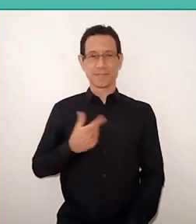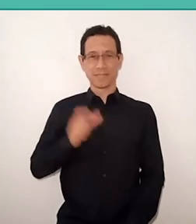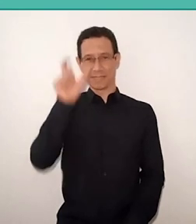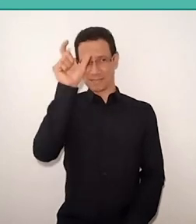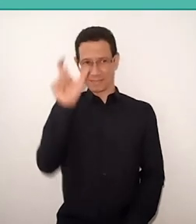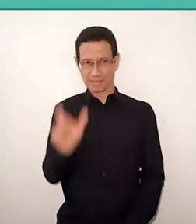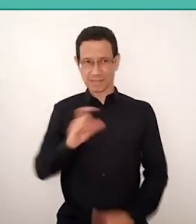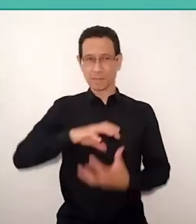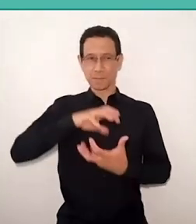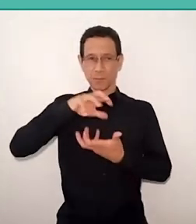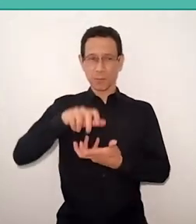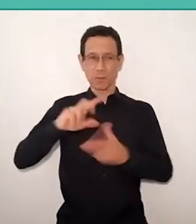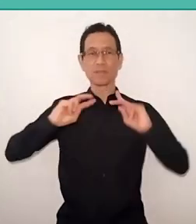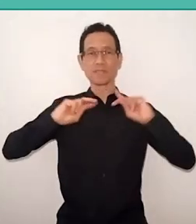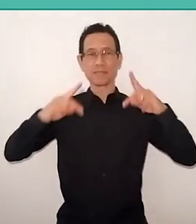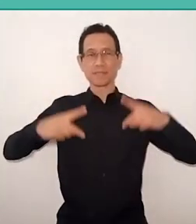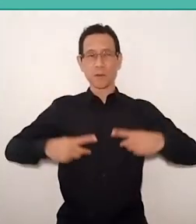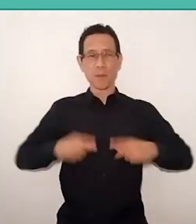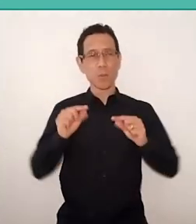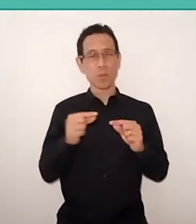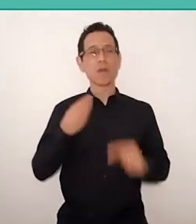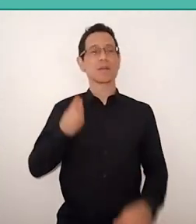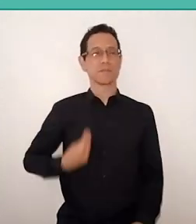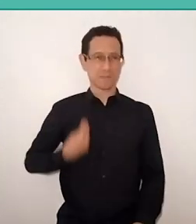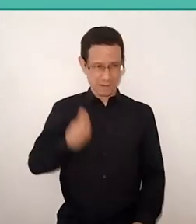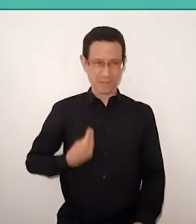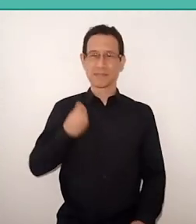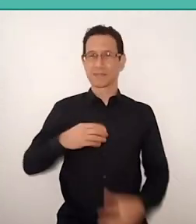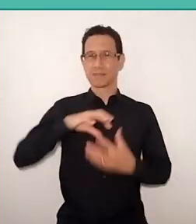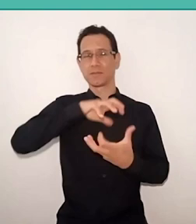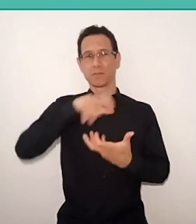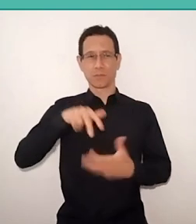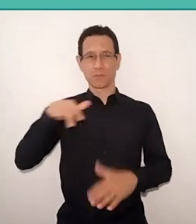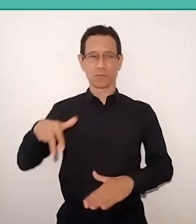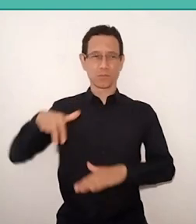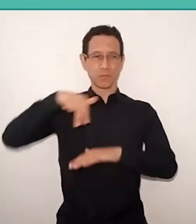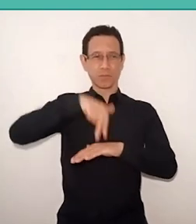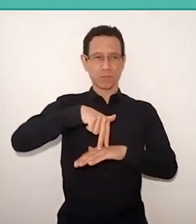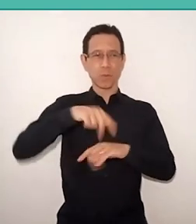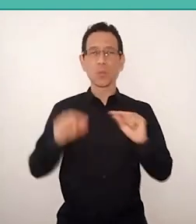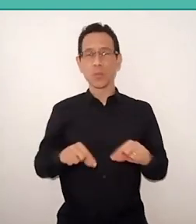the human being became a presence in the world, with the world and with others.